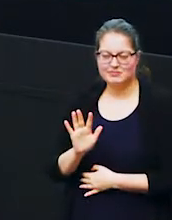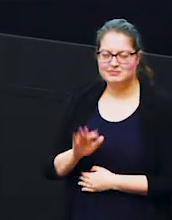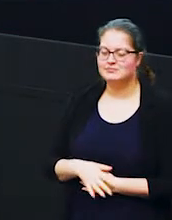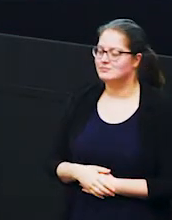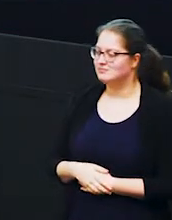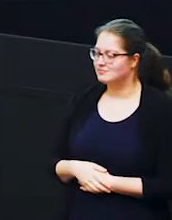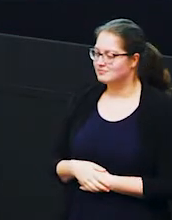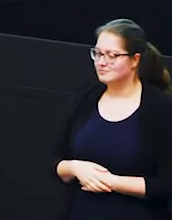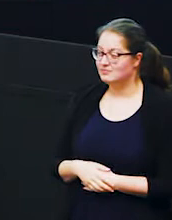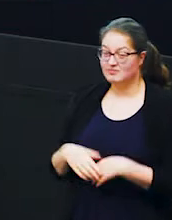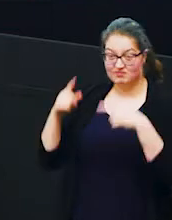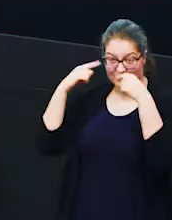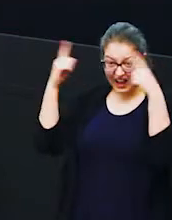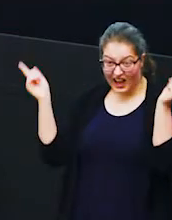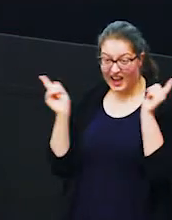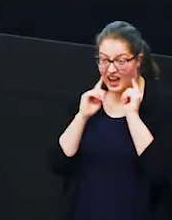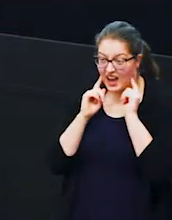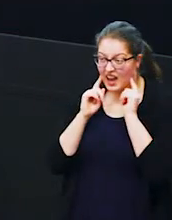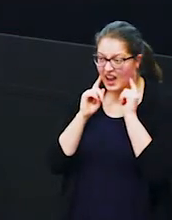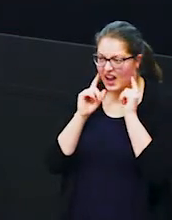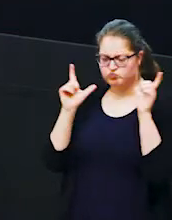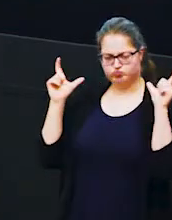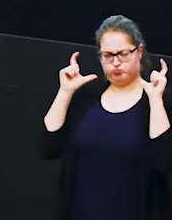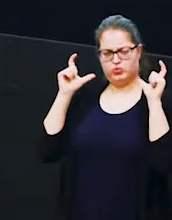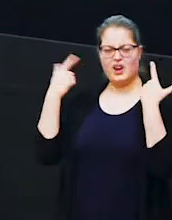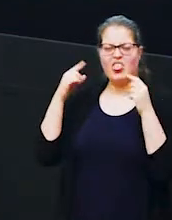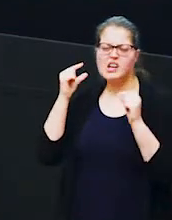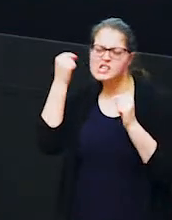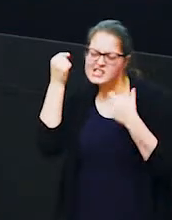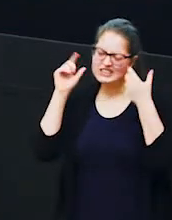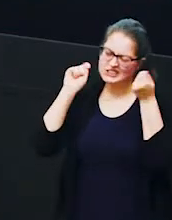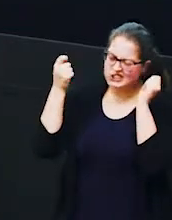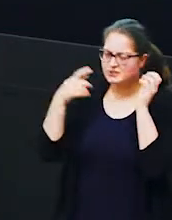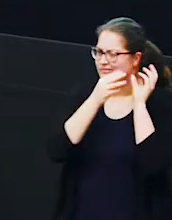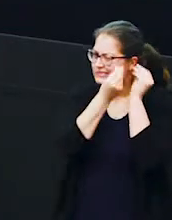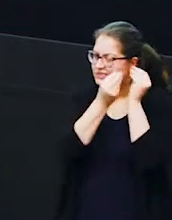but also her ears are quite intact there's no notches or tears in those ears yet they are